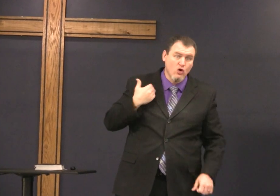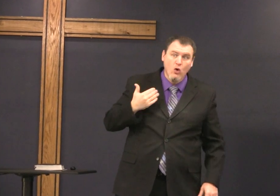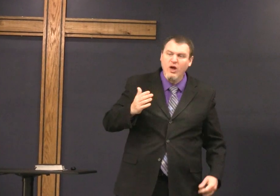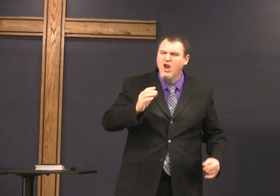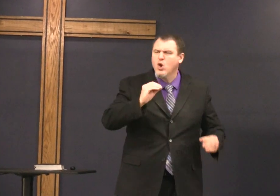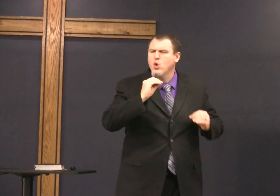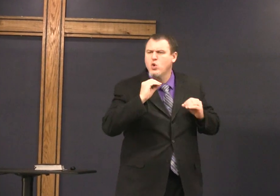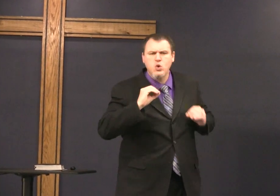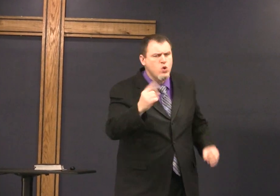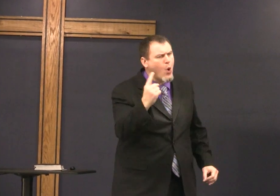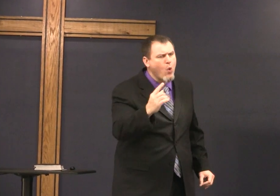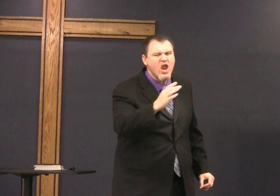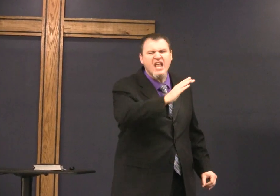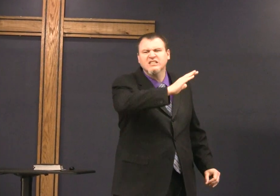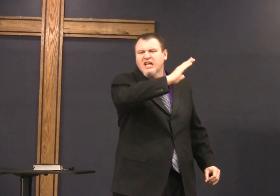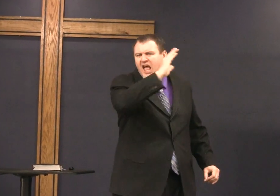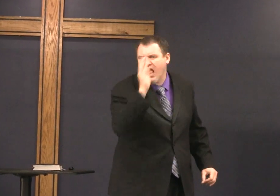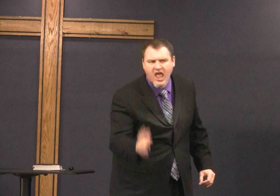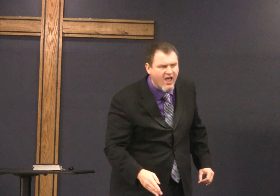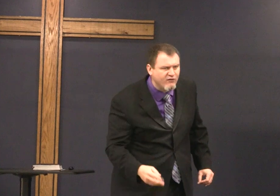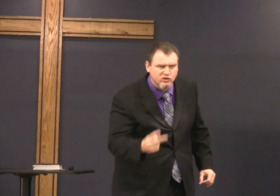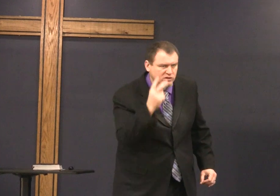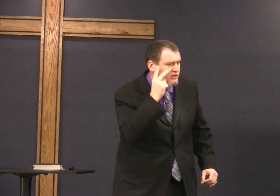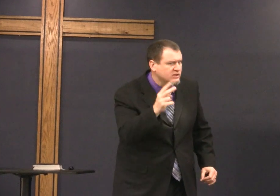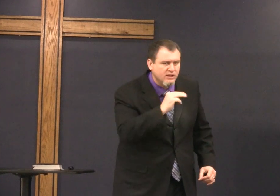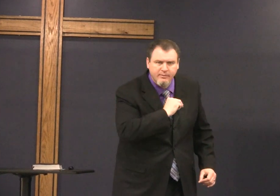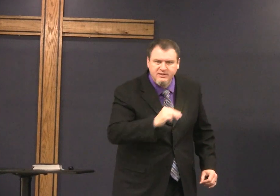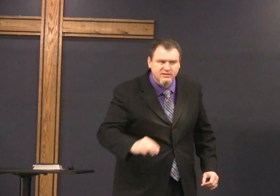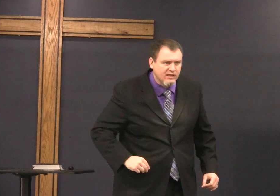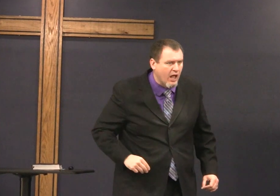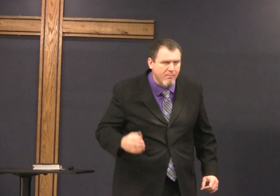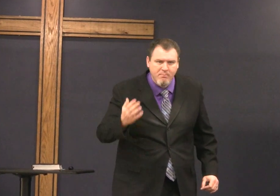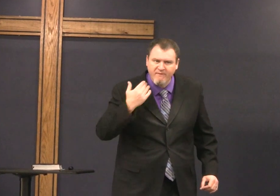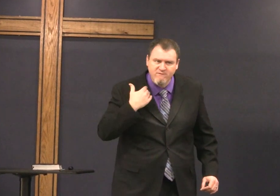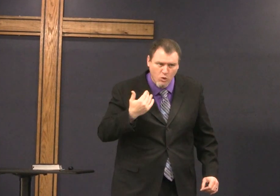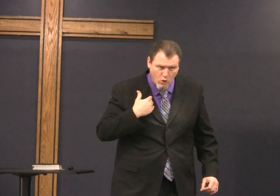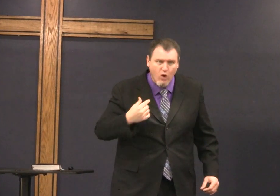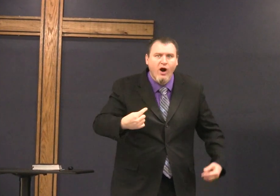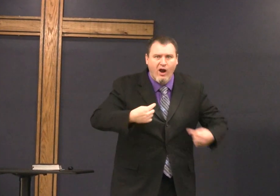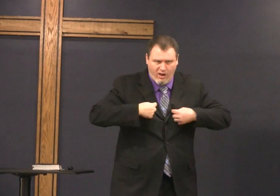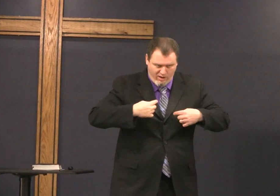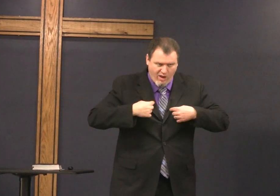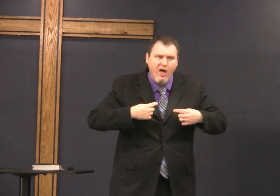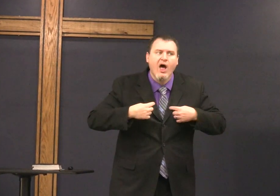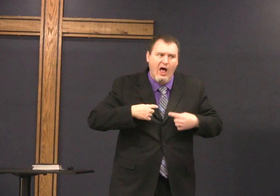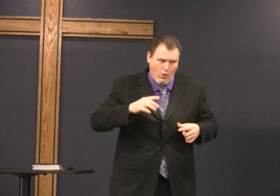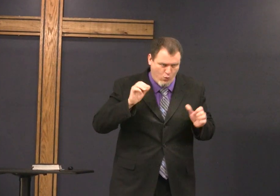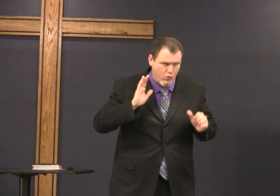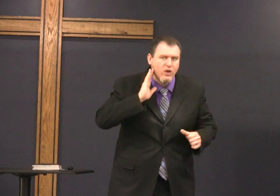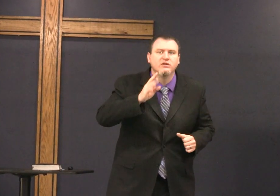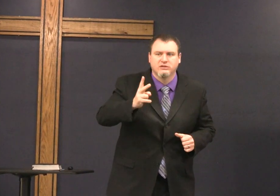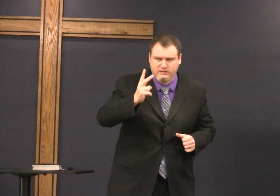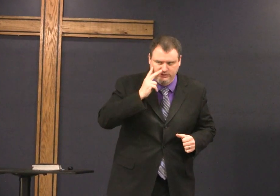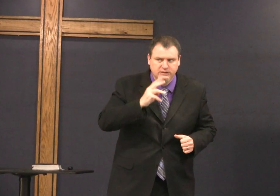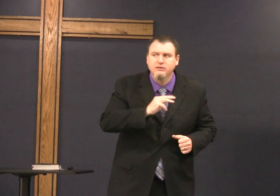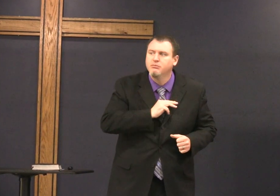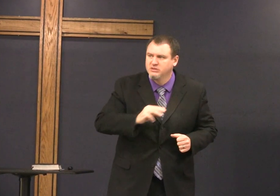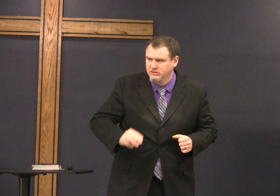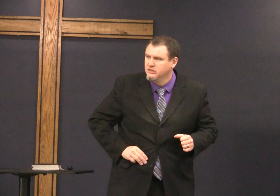it was the promise for over a thousand years no one had seen the Messiah before no one's going to see the Messiah before me